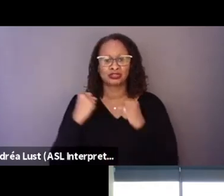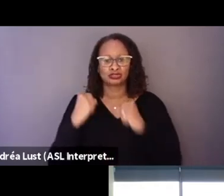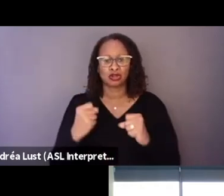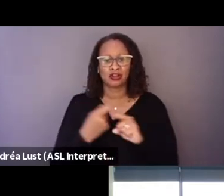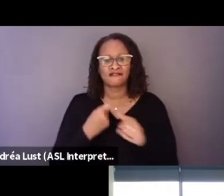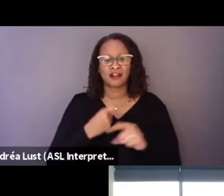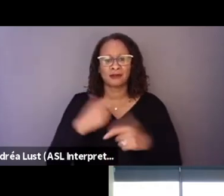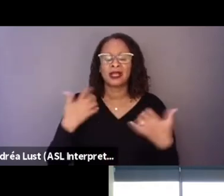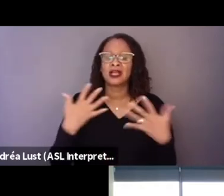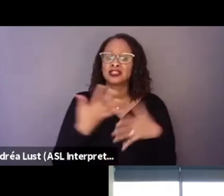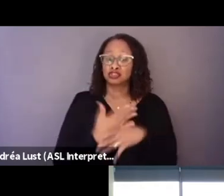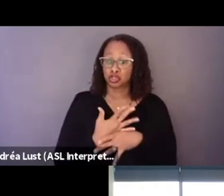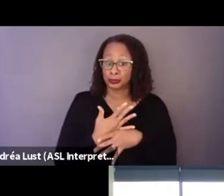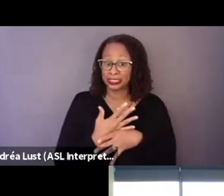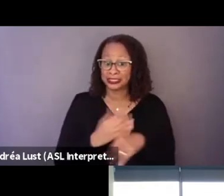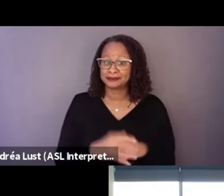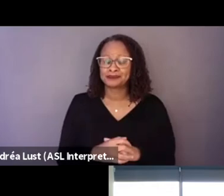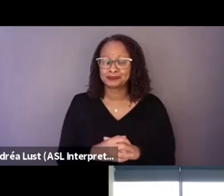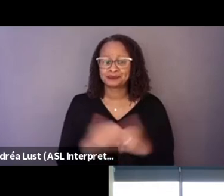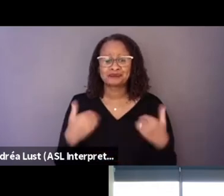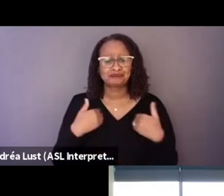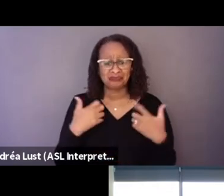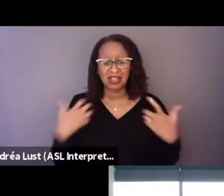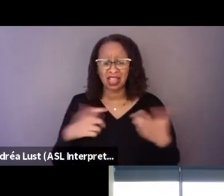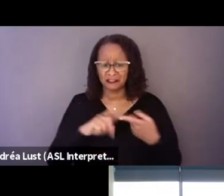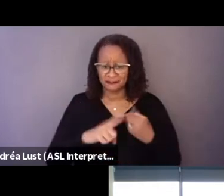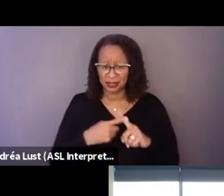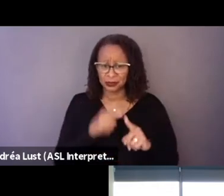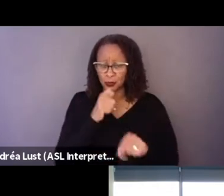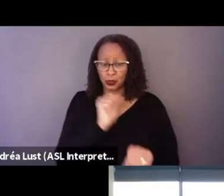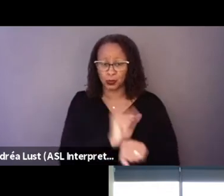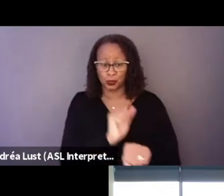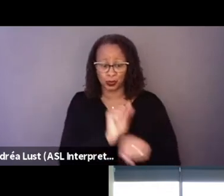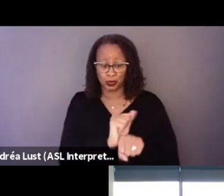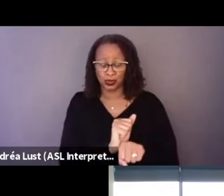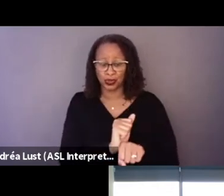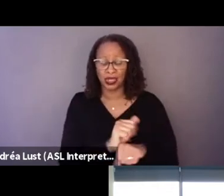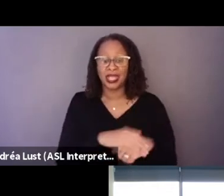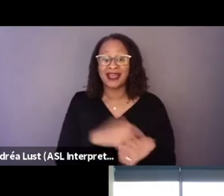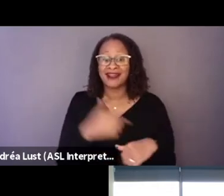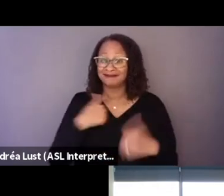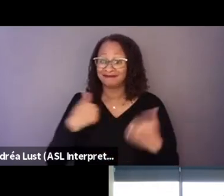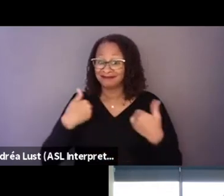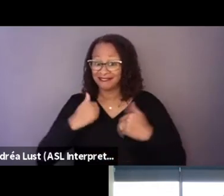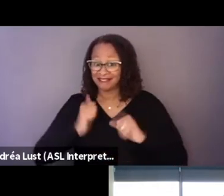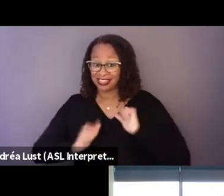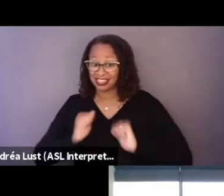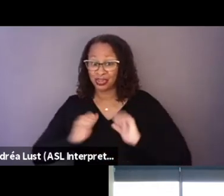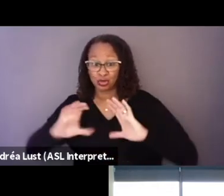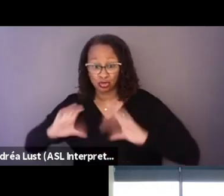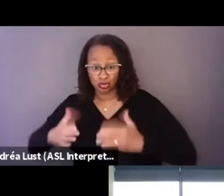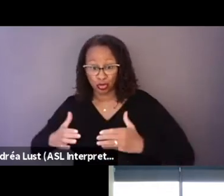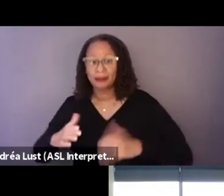And so I have a bunch of friends and work that we've done. I have a theater group, a little theater group in Mexico,